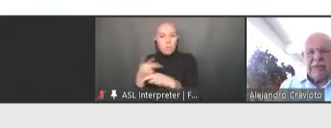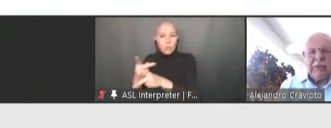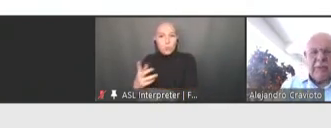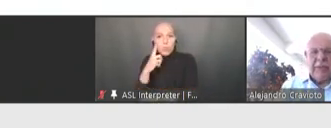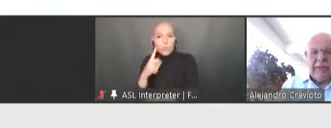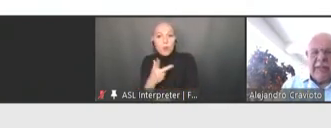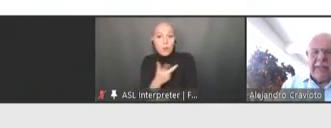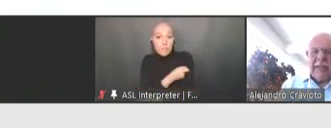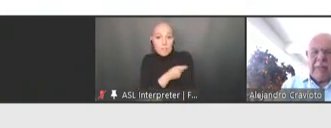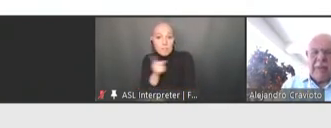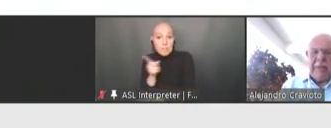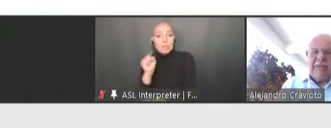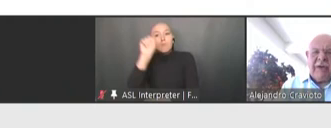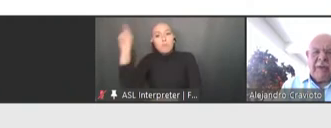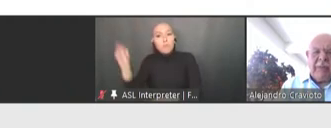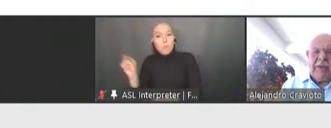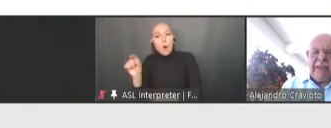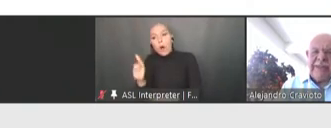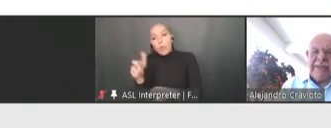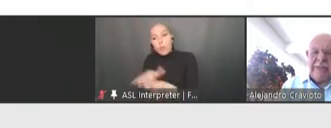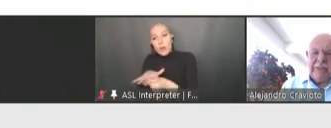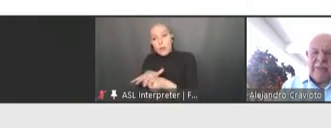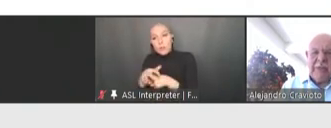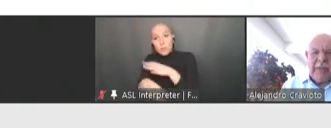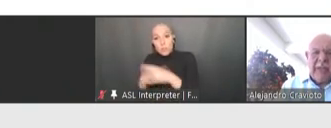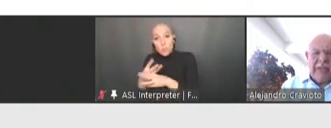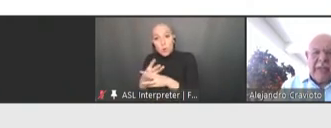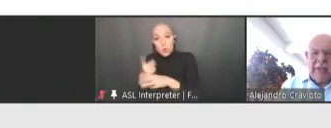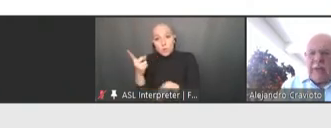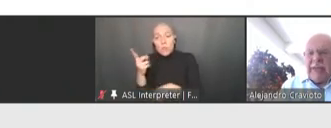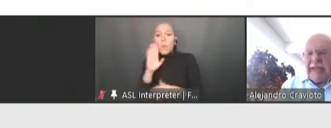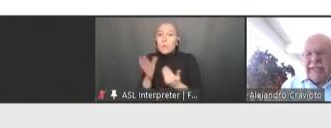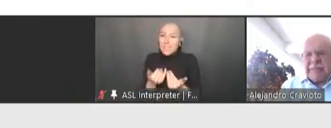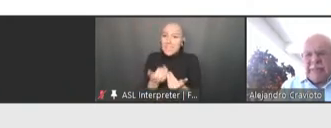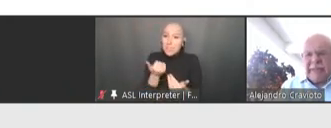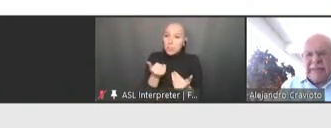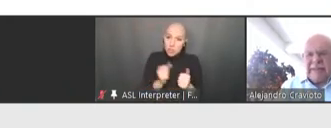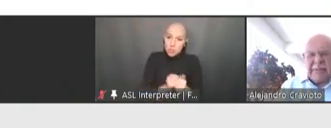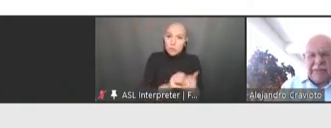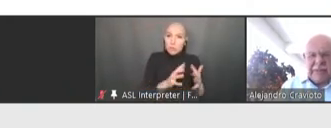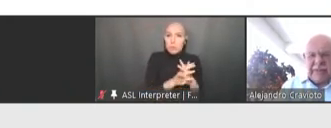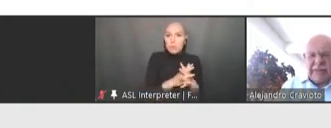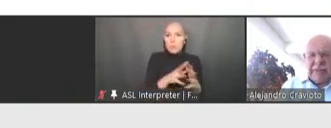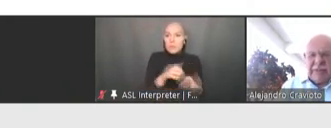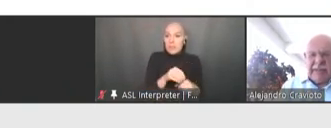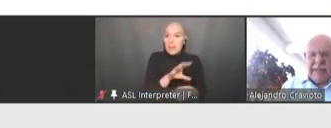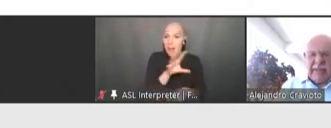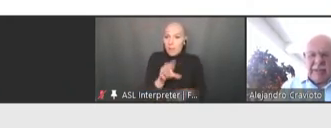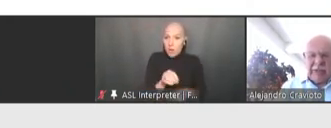the world that will be far more easy to do than going against patents, which seems to be a much